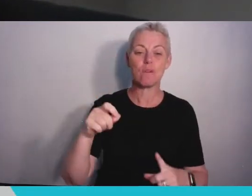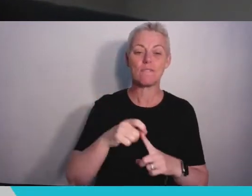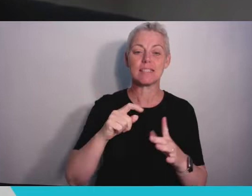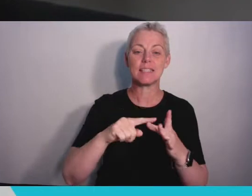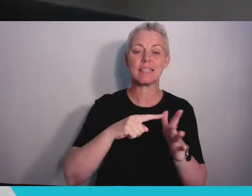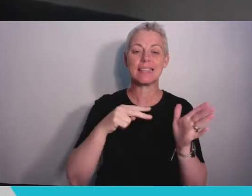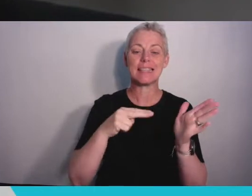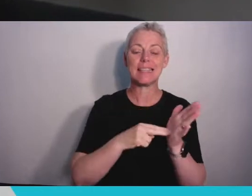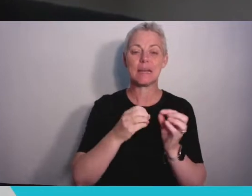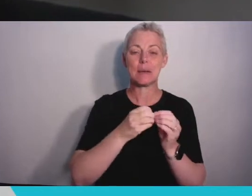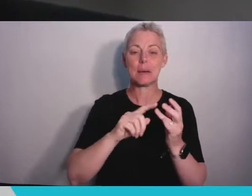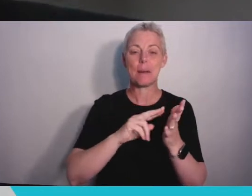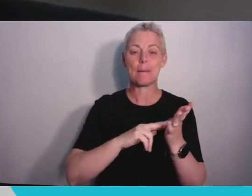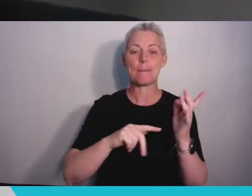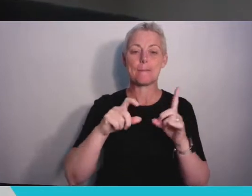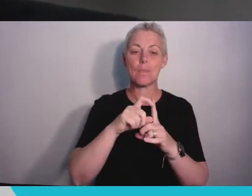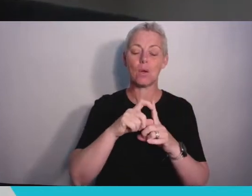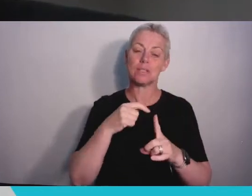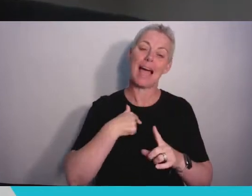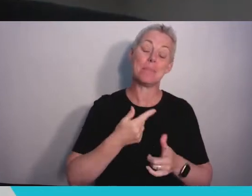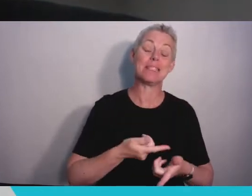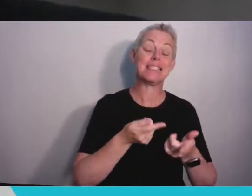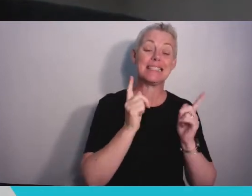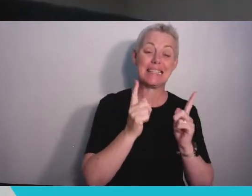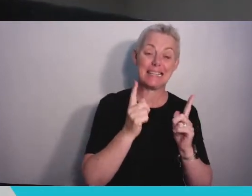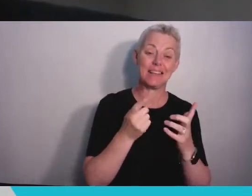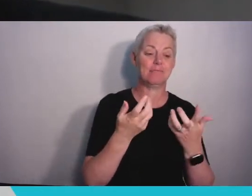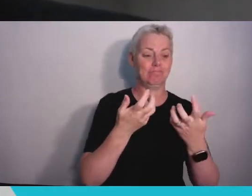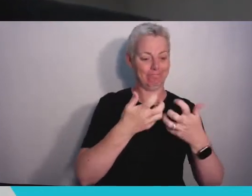of Engineering. It is my pleasure to welcome you all today.